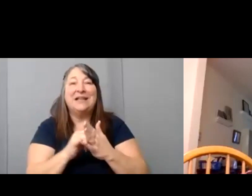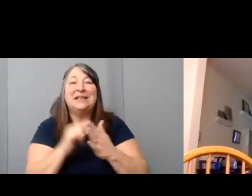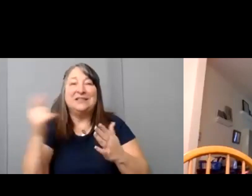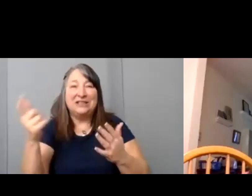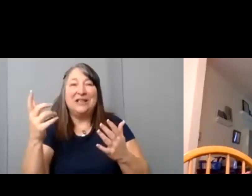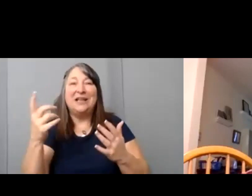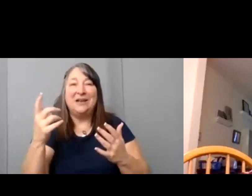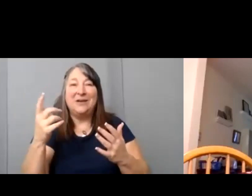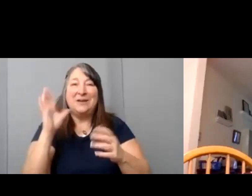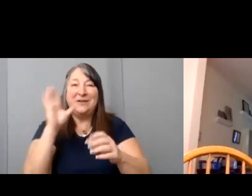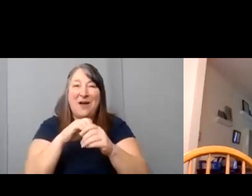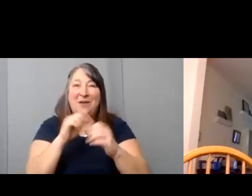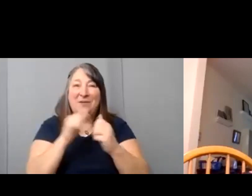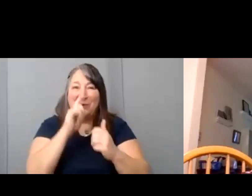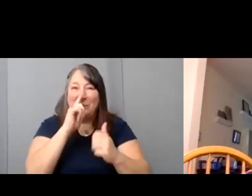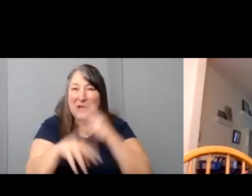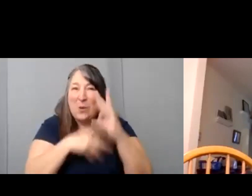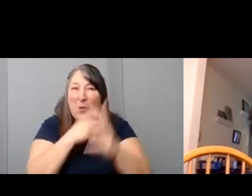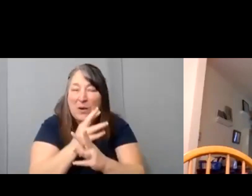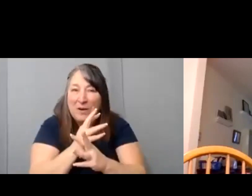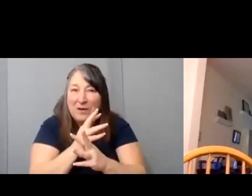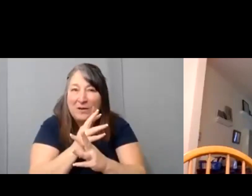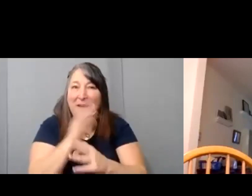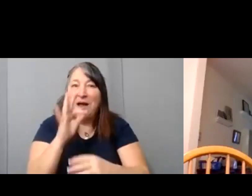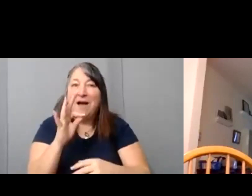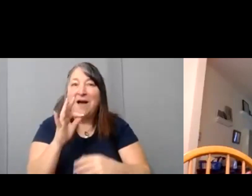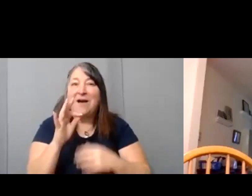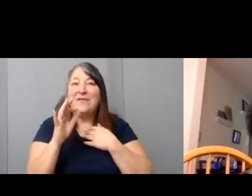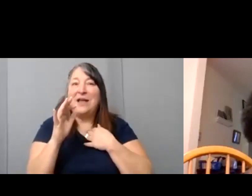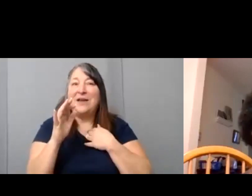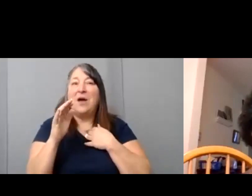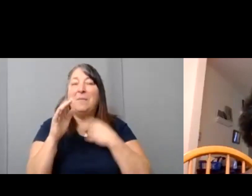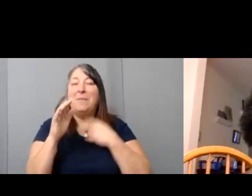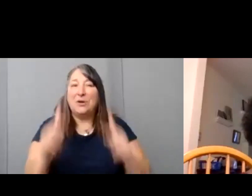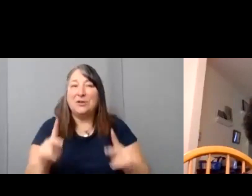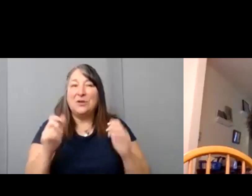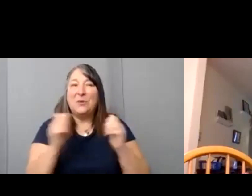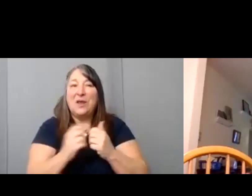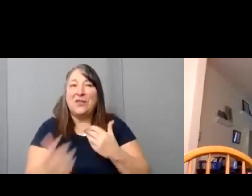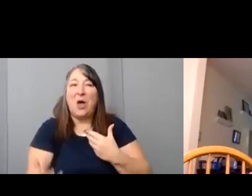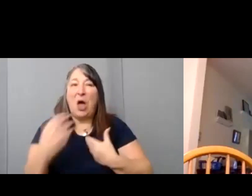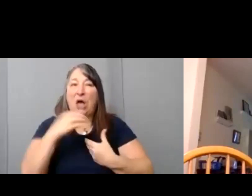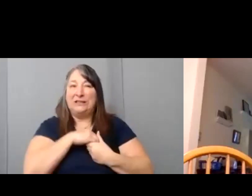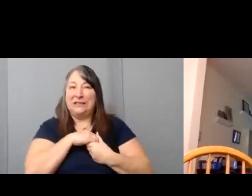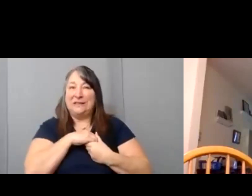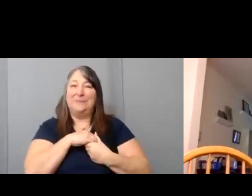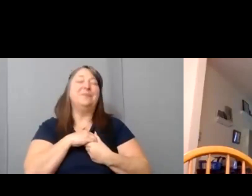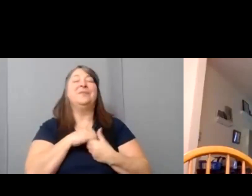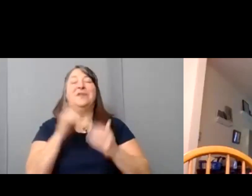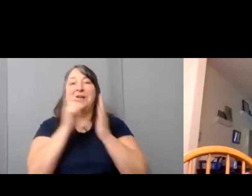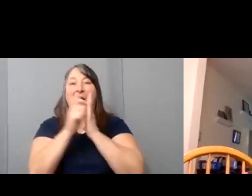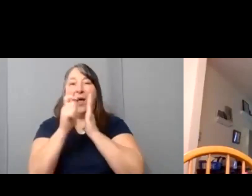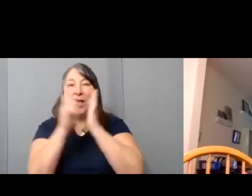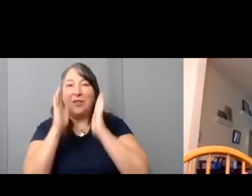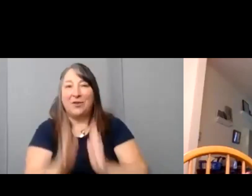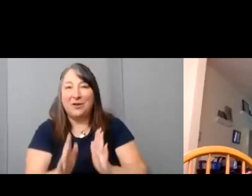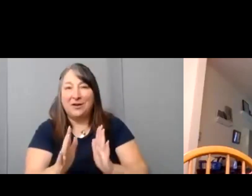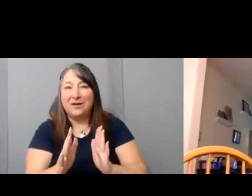of a autistic person. The author of the successful YouTube channel, Rewriting Autism